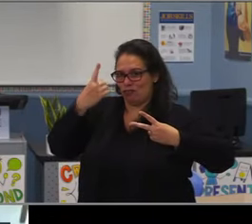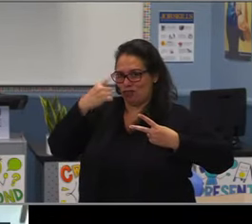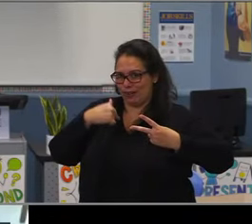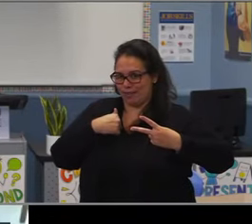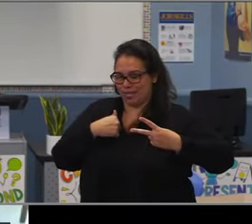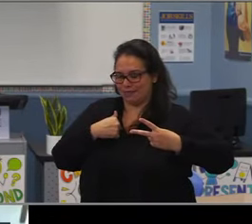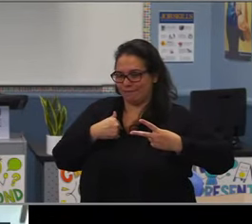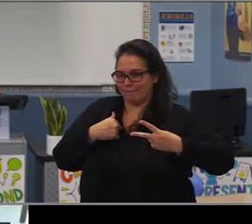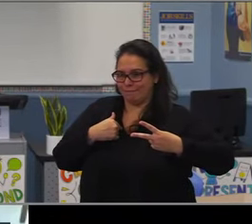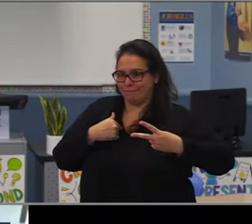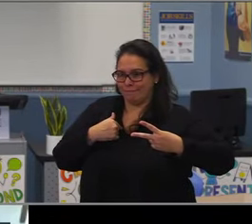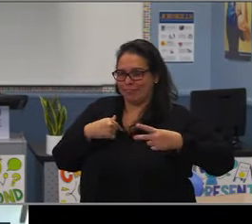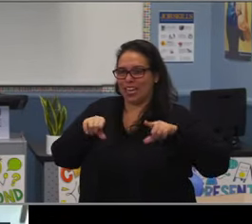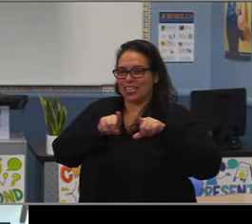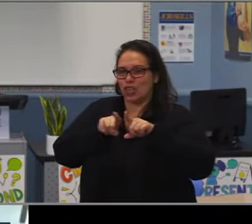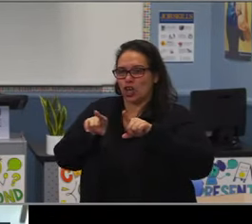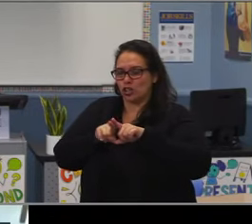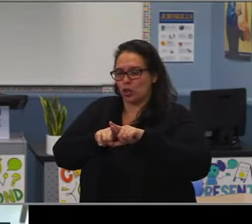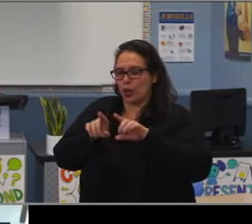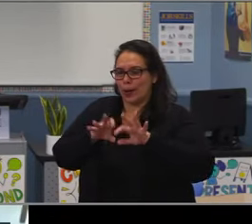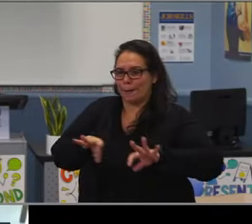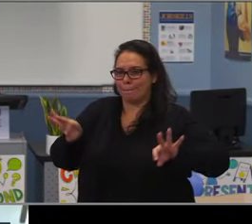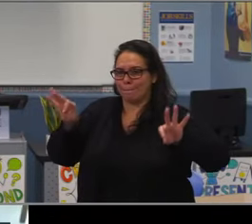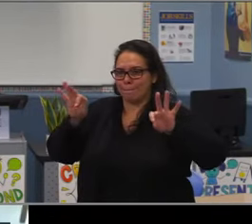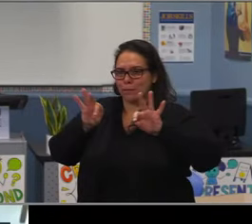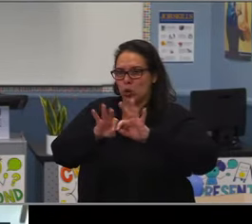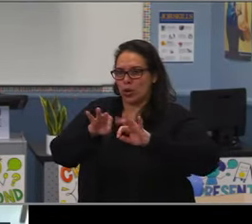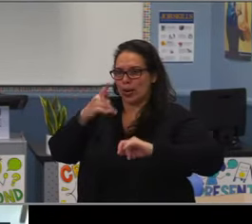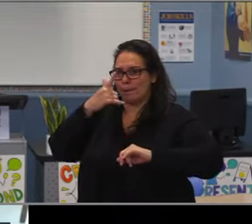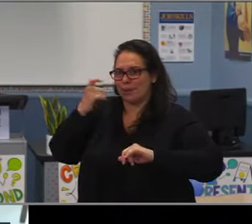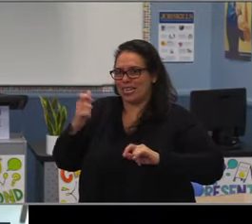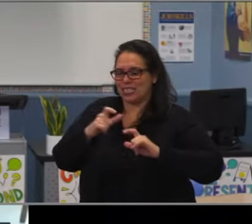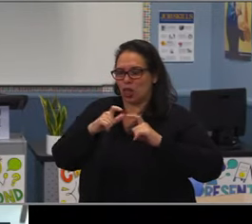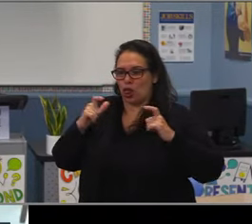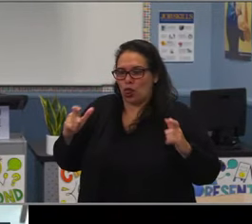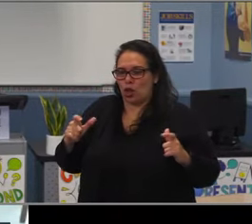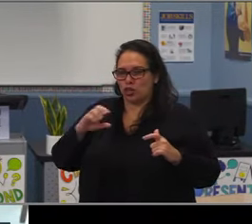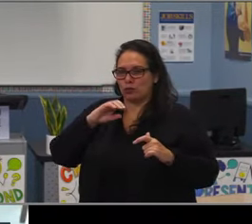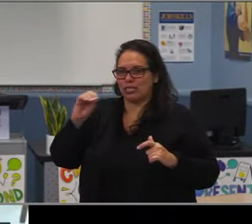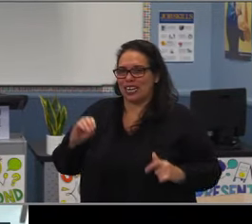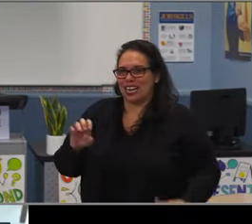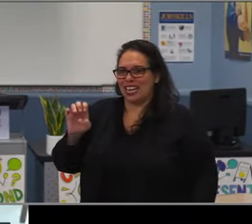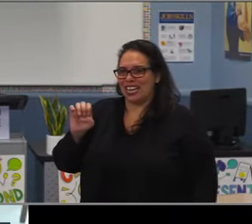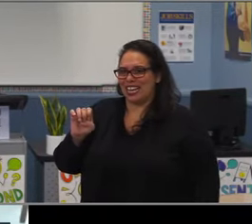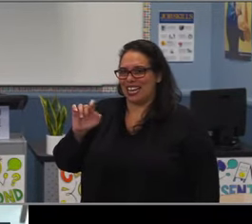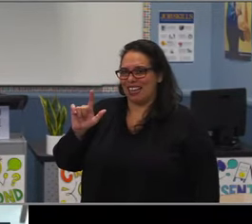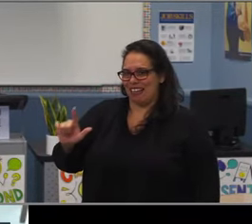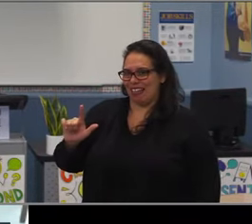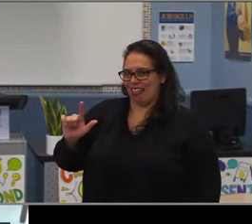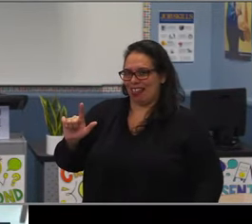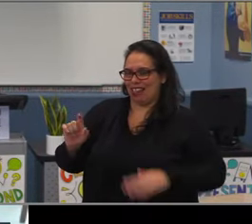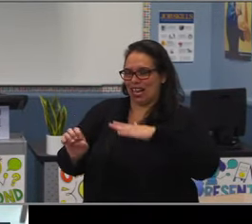and looked at the suspension's GPA and Ds and Fs, and then we did it for suspensions we left attendance in